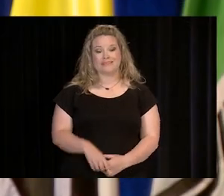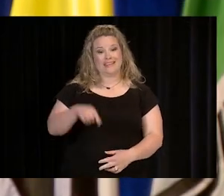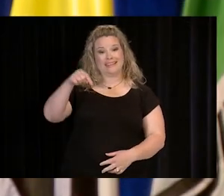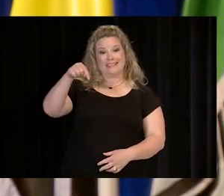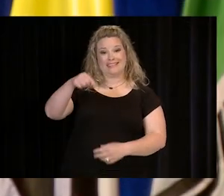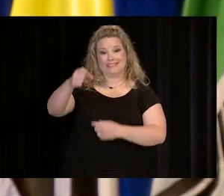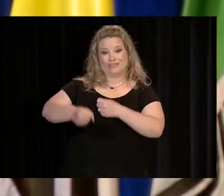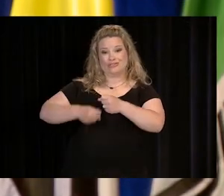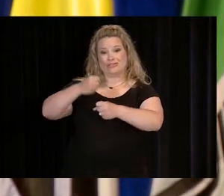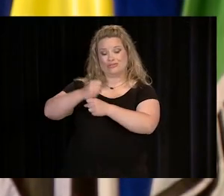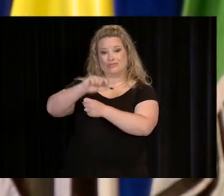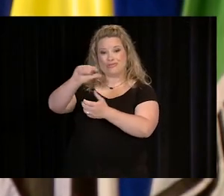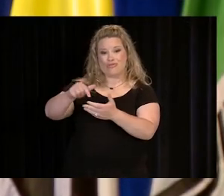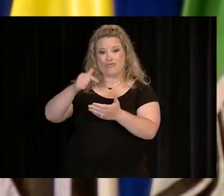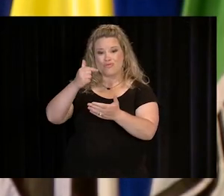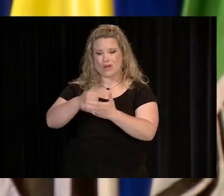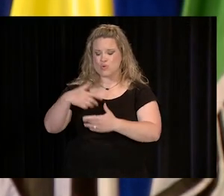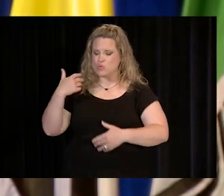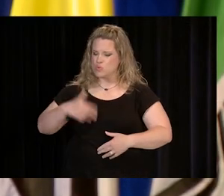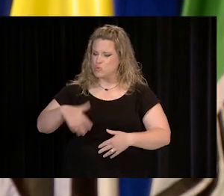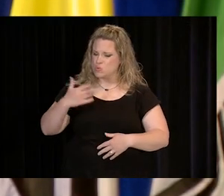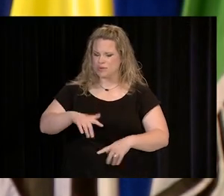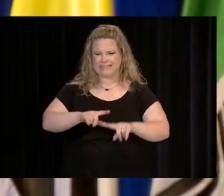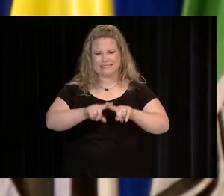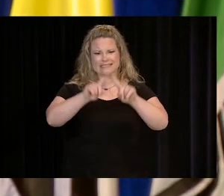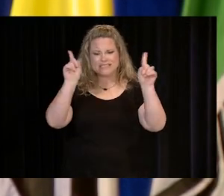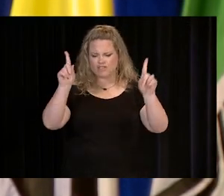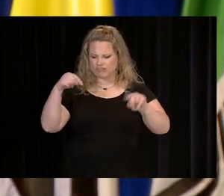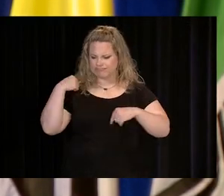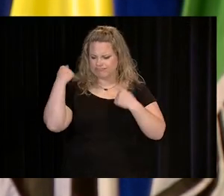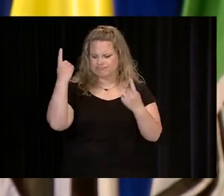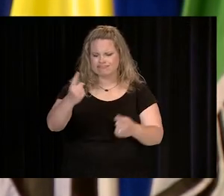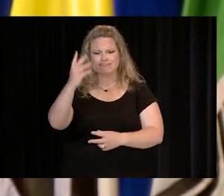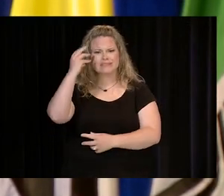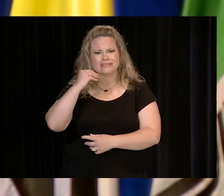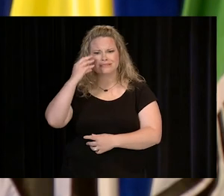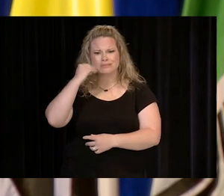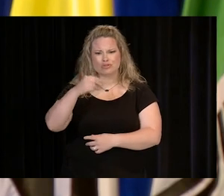[DR LINDA BRADDY:] THIS YEAR'S GRADUATION IS LIKE NONE WE HAVE EXPERIENCED IN OUR HISTORY.